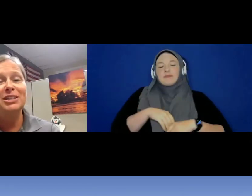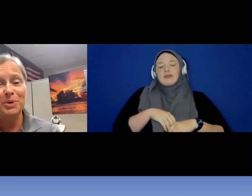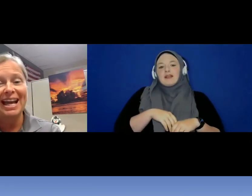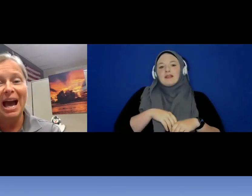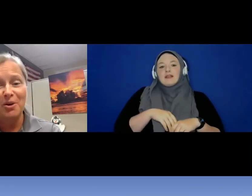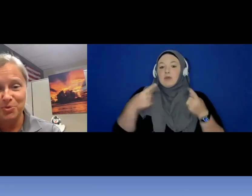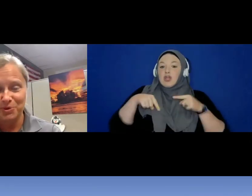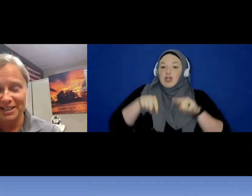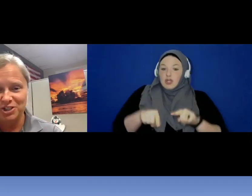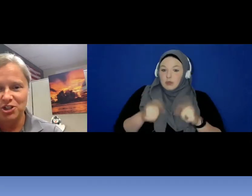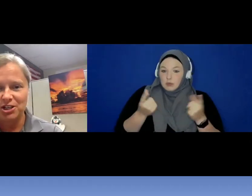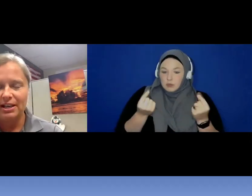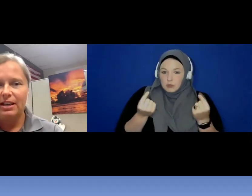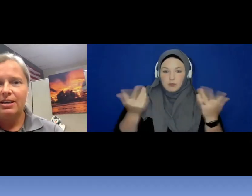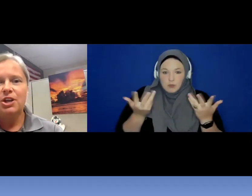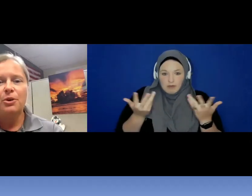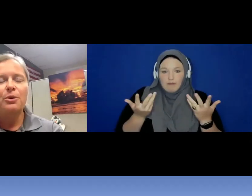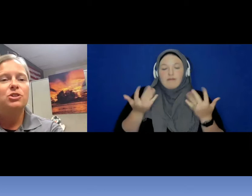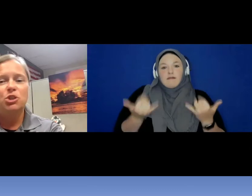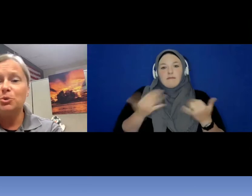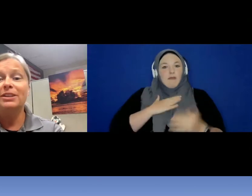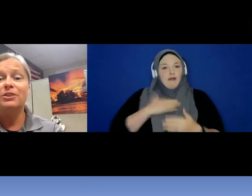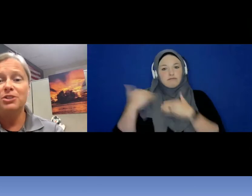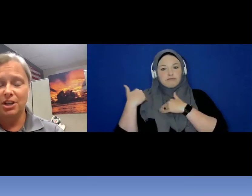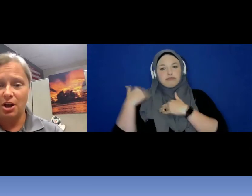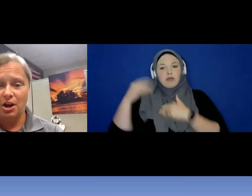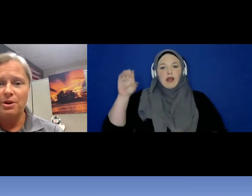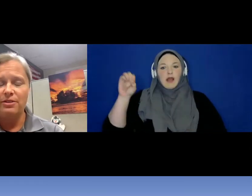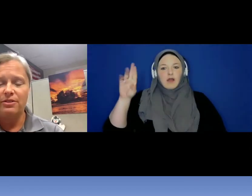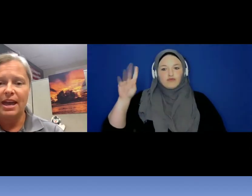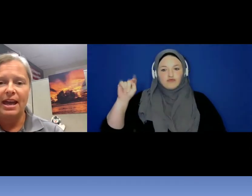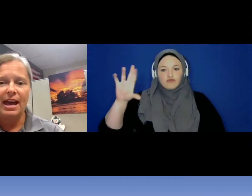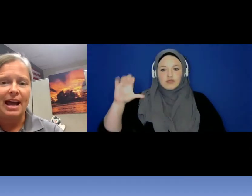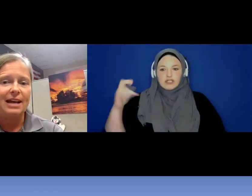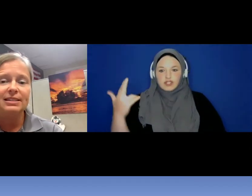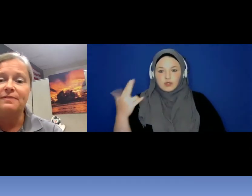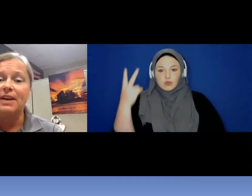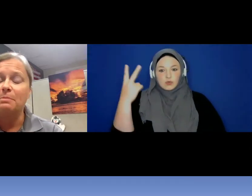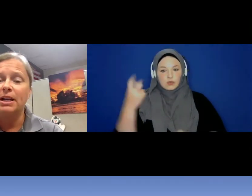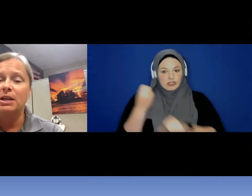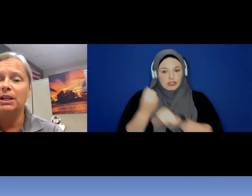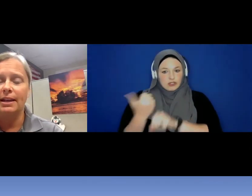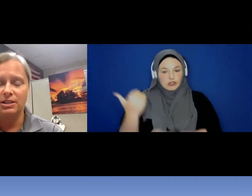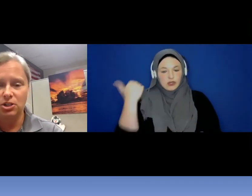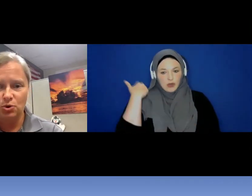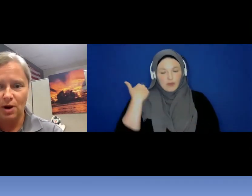doing outreach. So, two years ago they asked if anybody would like to try